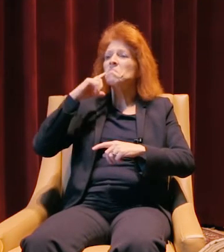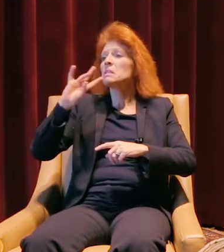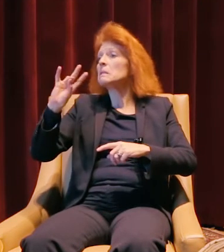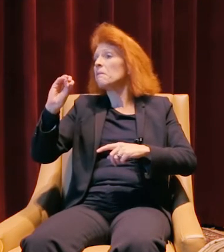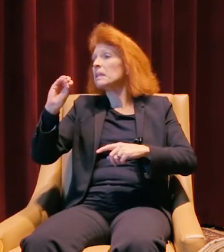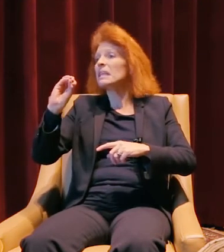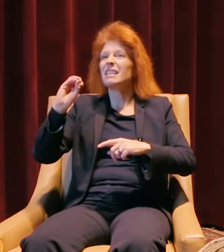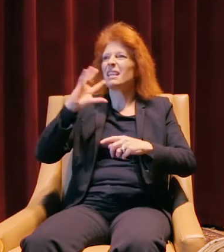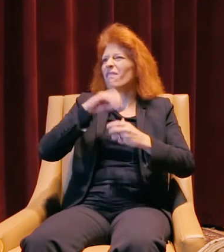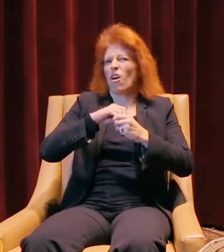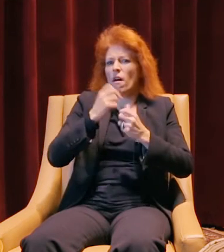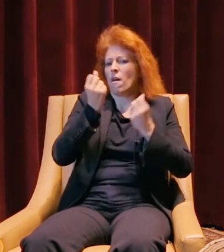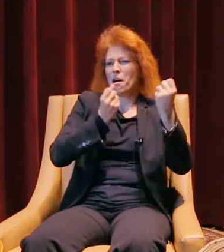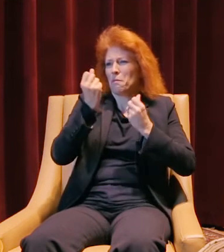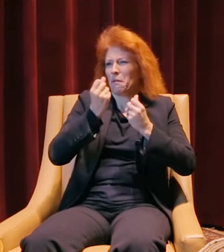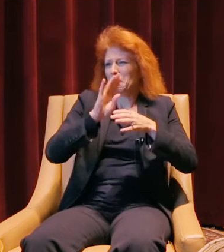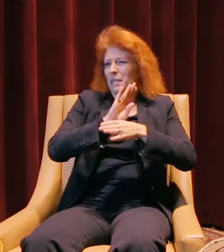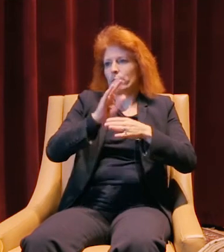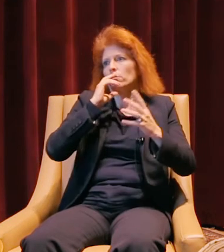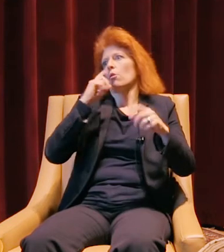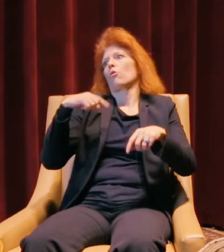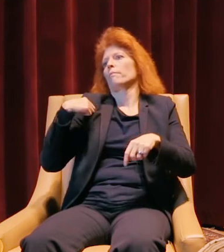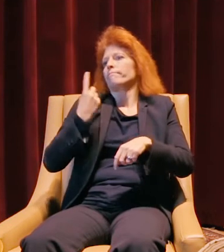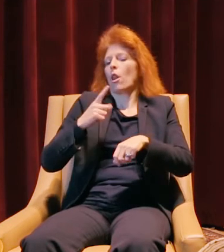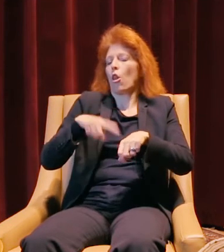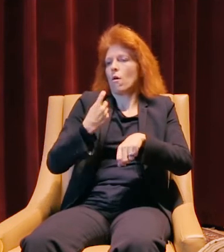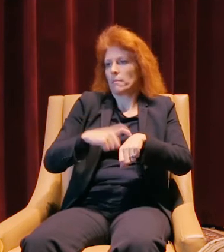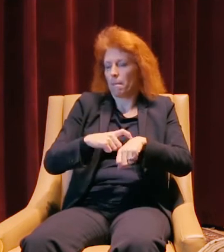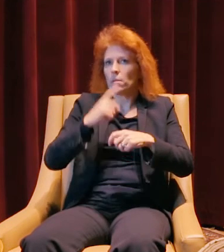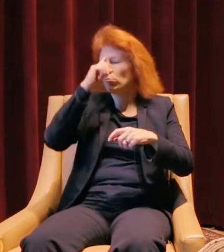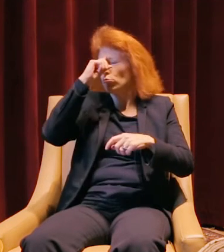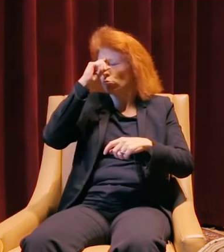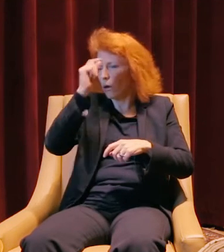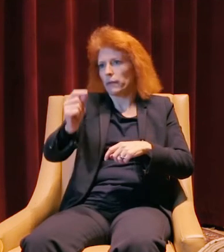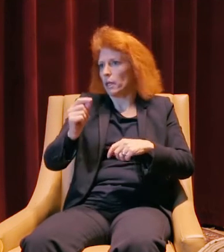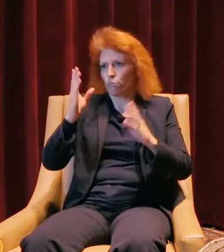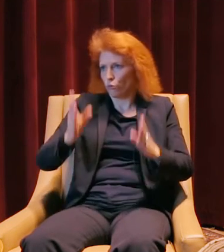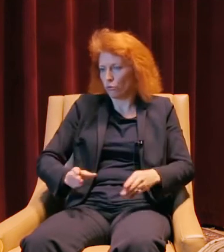he's been in the automotive industry for a long time. Brilliant, brilliant individual.